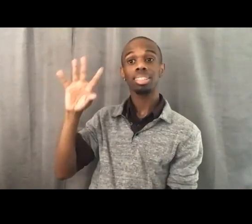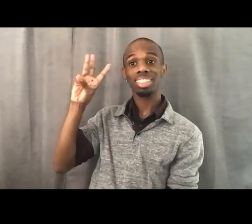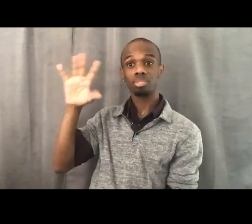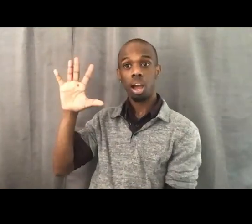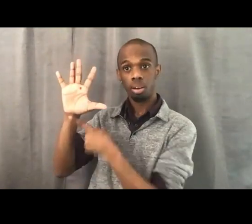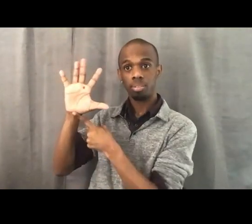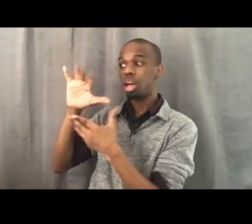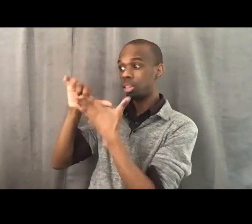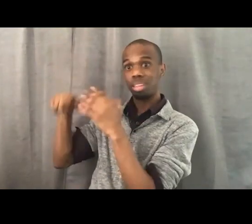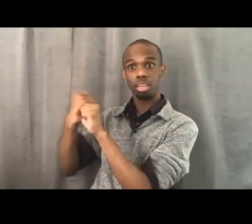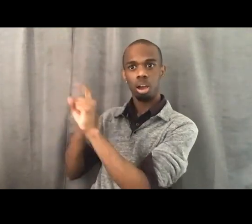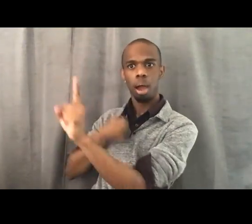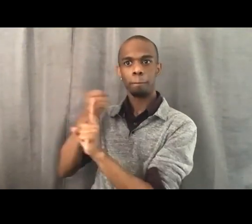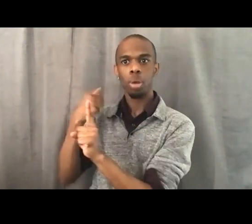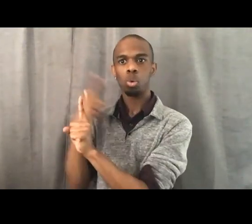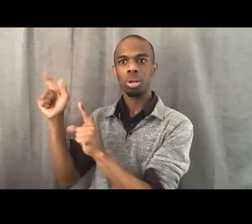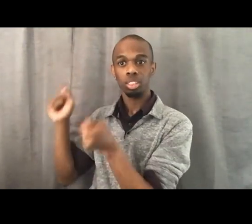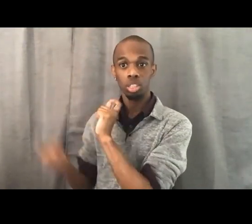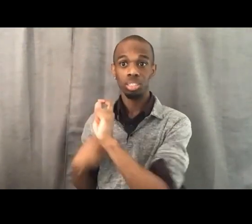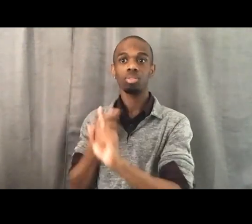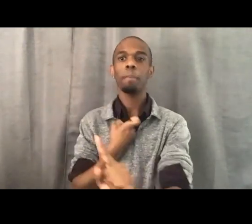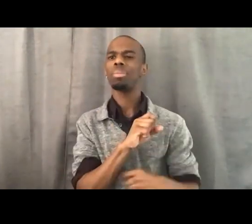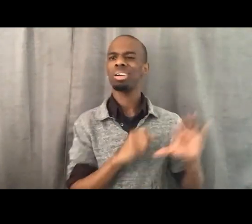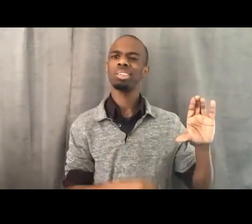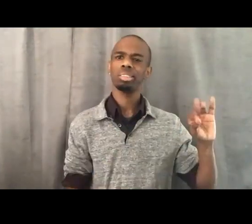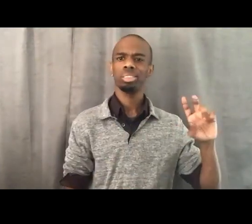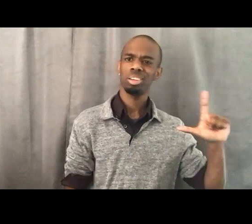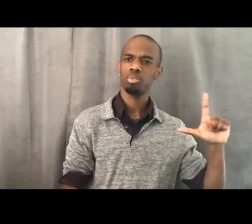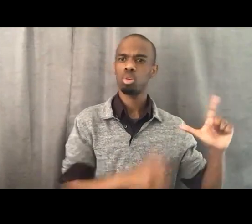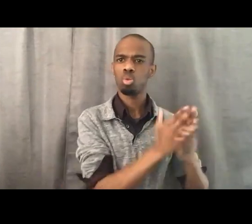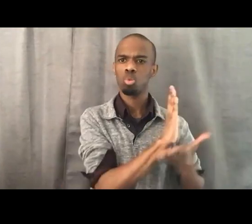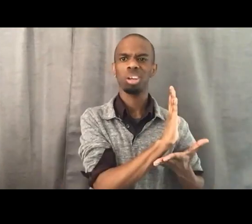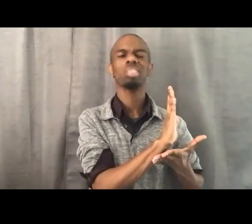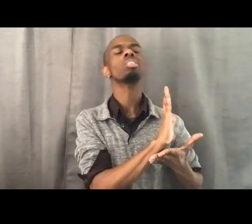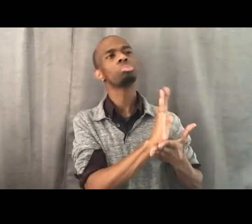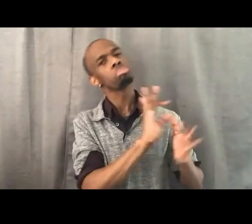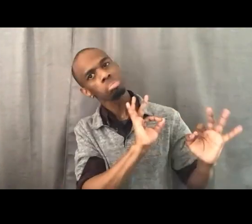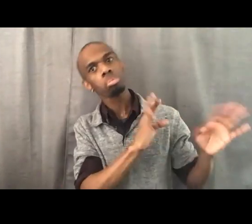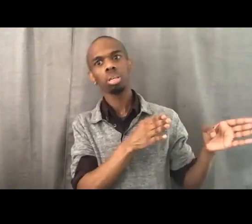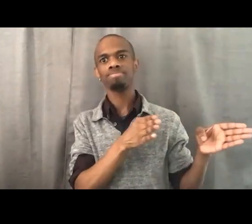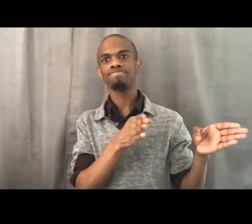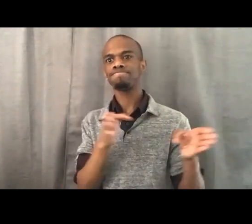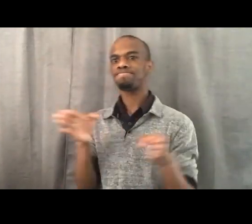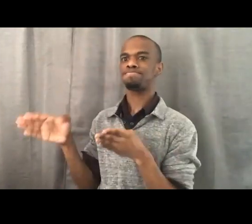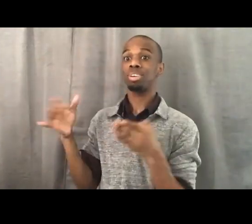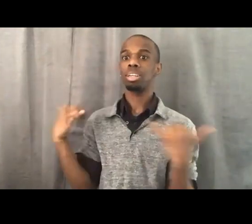from Civil Rights to Black Power and what that meant. That 1965 marked the passage